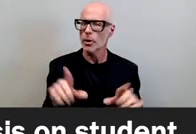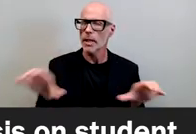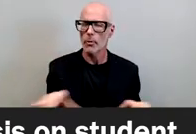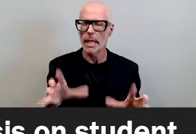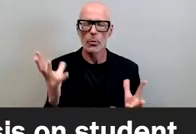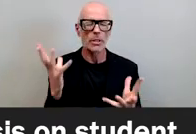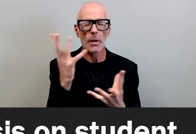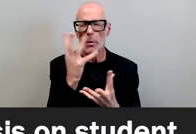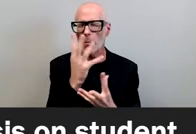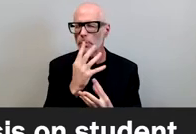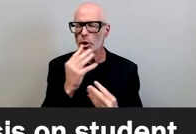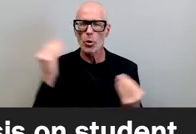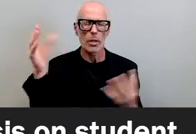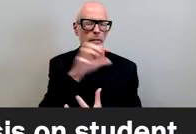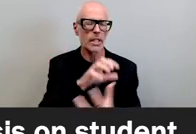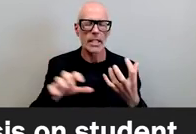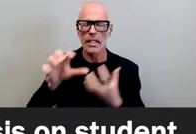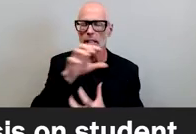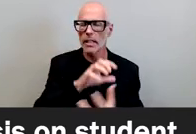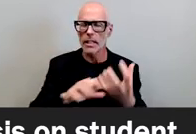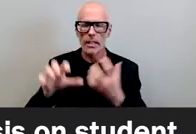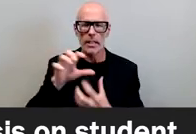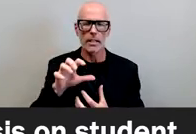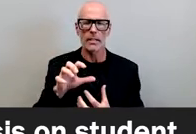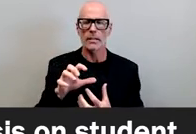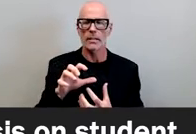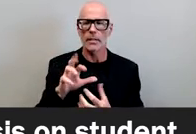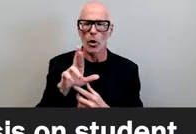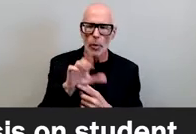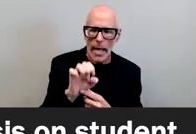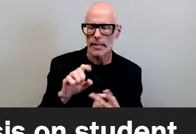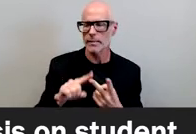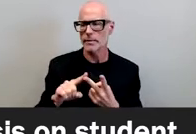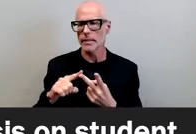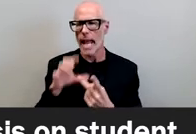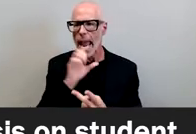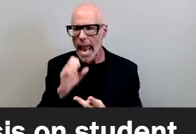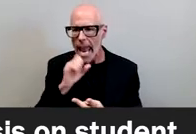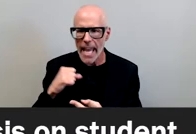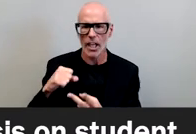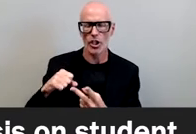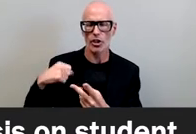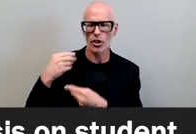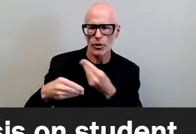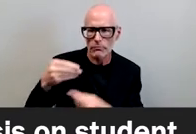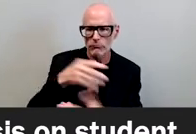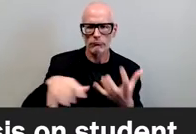interracial it's also intergenerational but let me let let me stay let me say just a bit more about